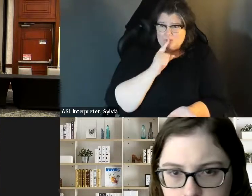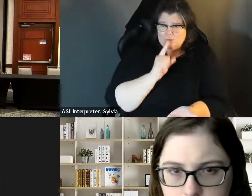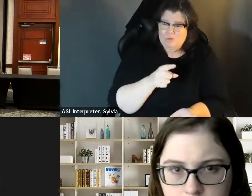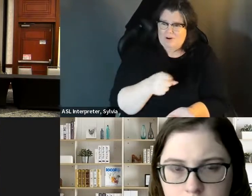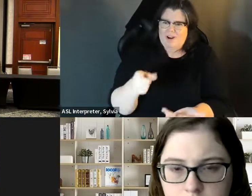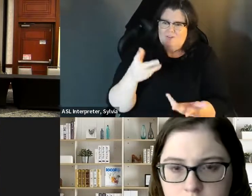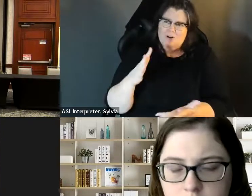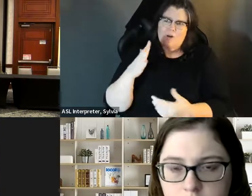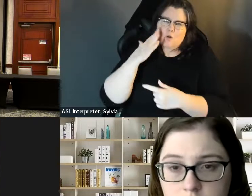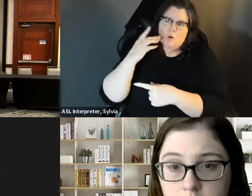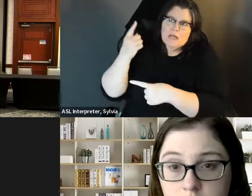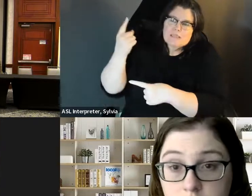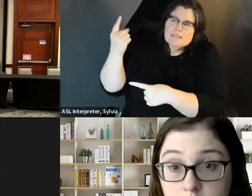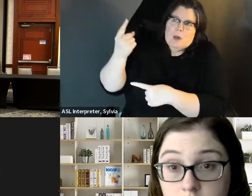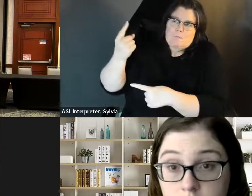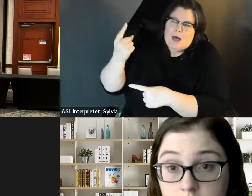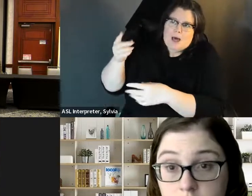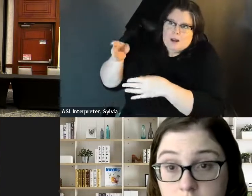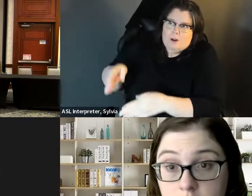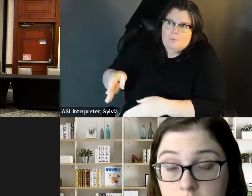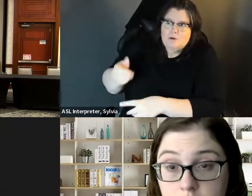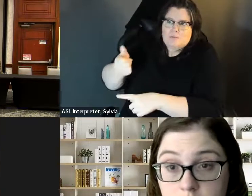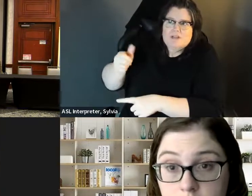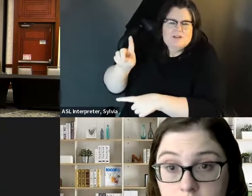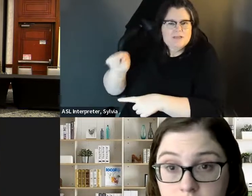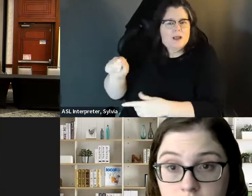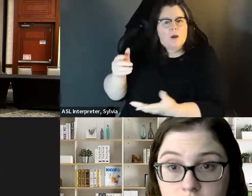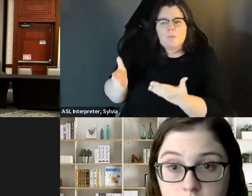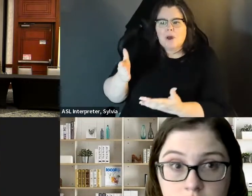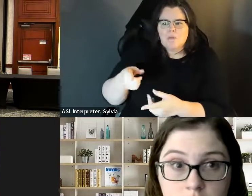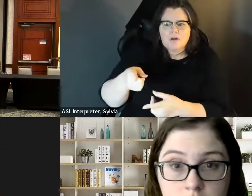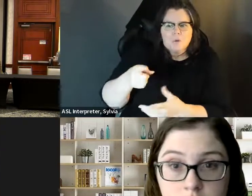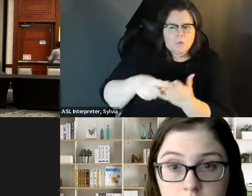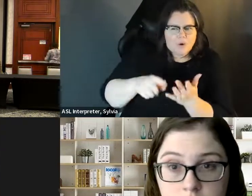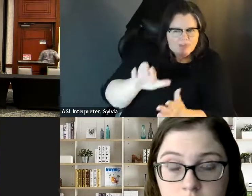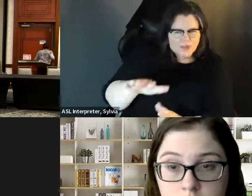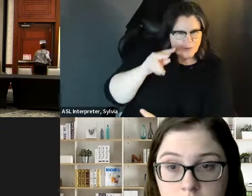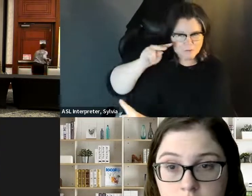I'm sure everybody has somebody that they know who has been disabled. everybody has somebody that they know who has been